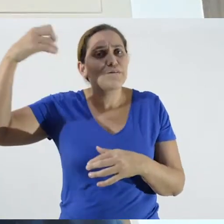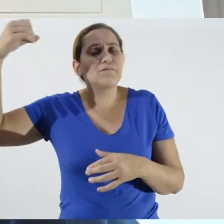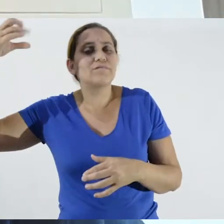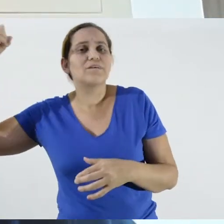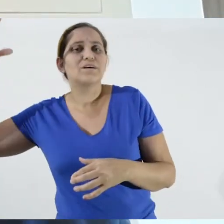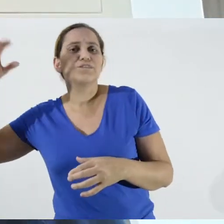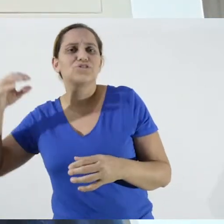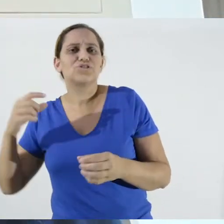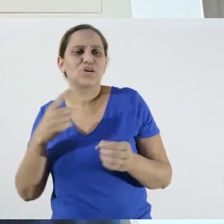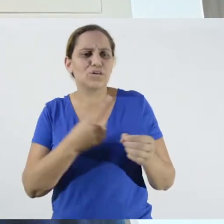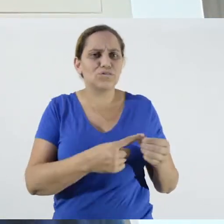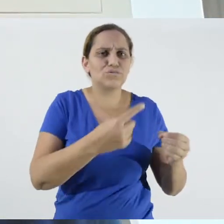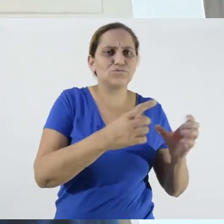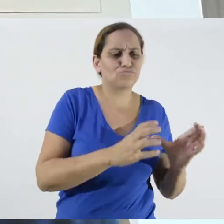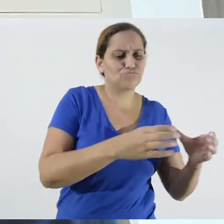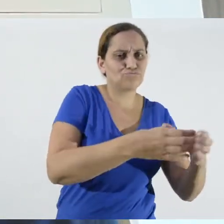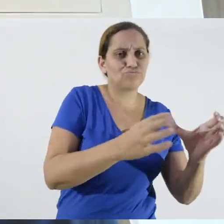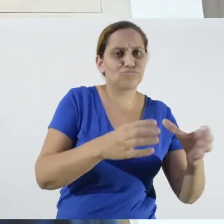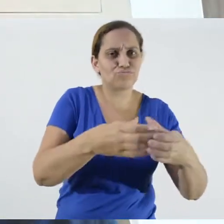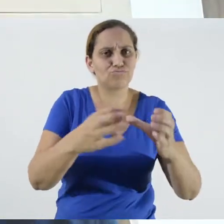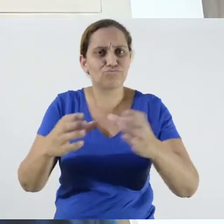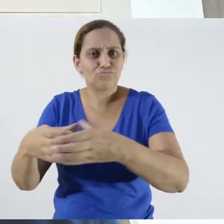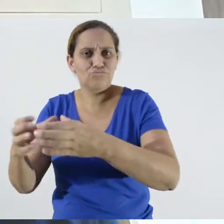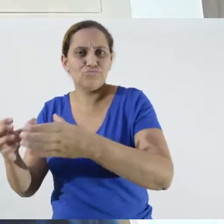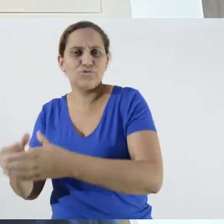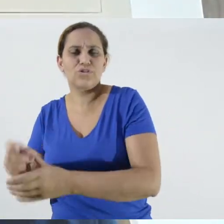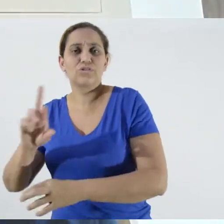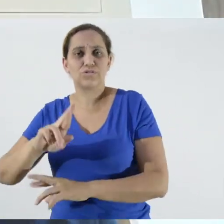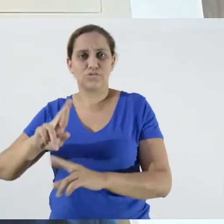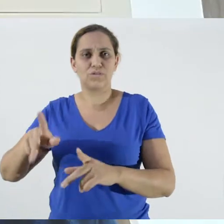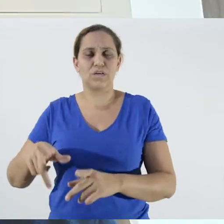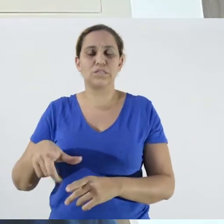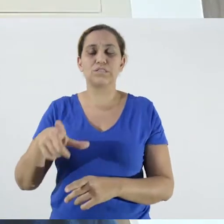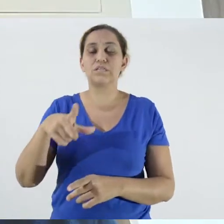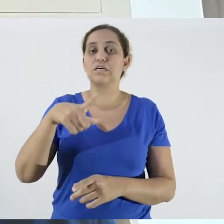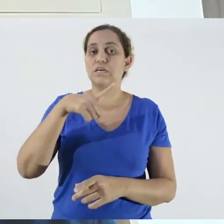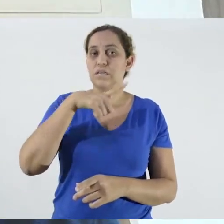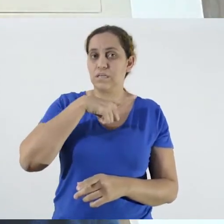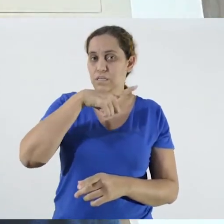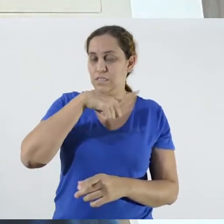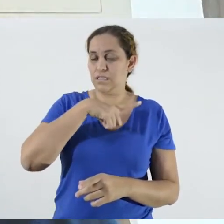it was not possible to put it on the slide, but it is written that "the coronavirus is